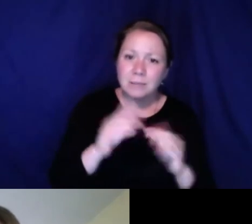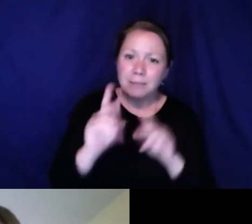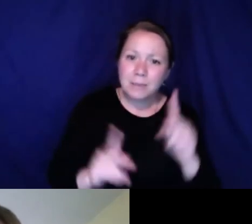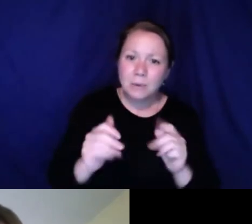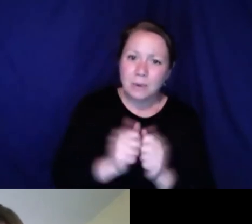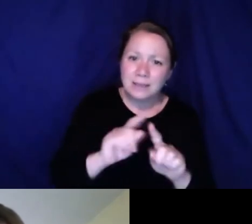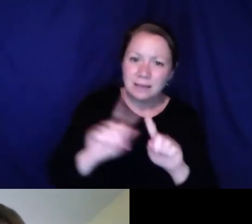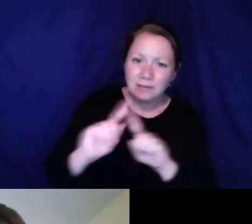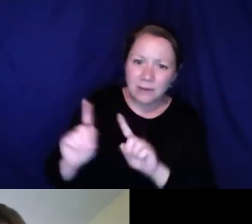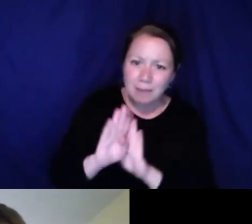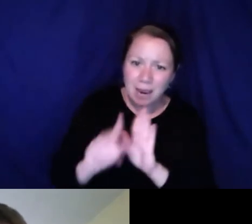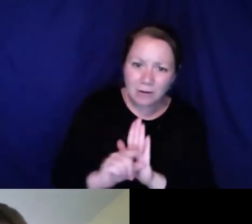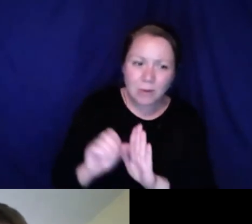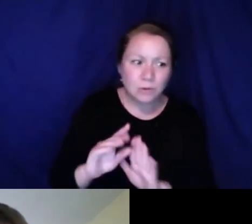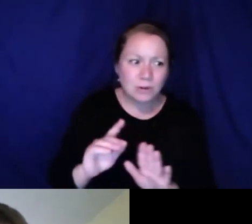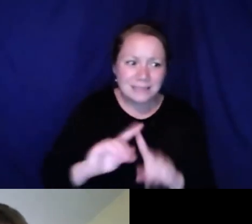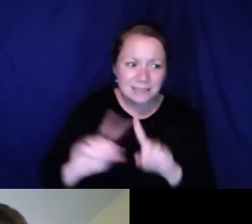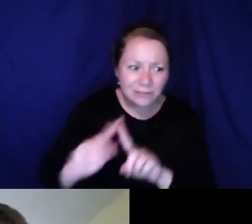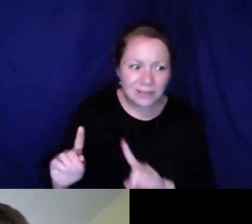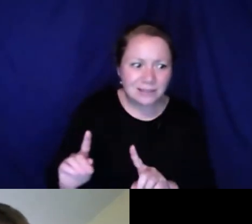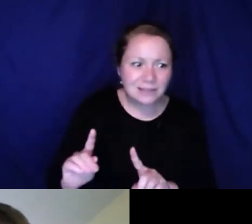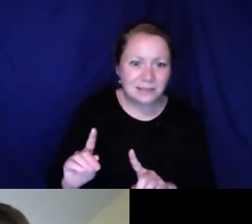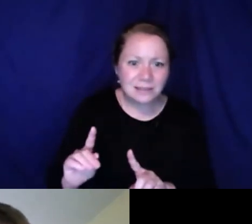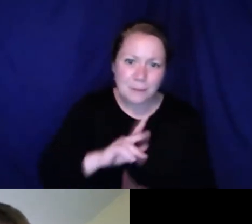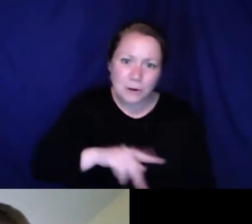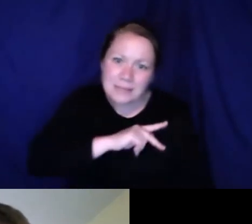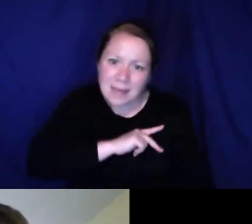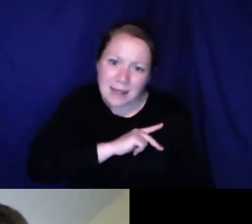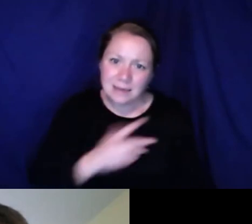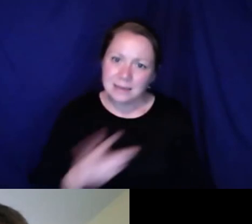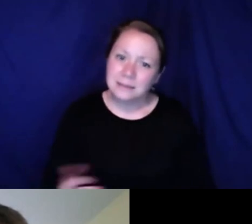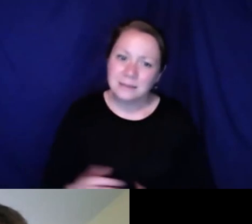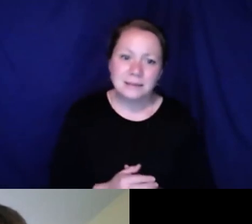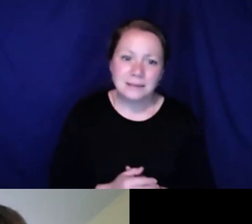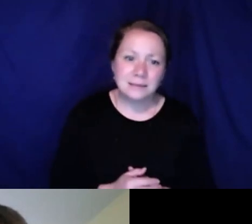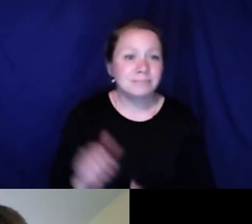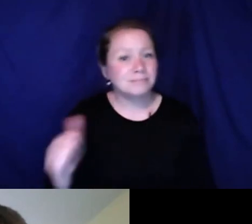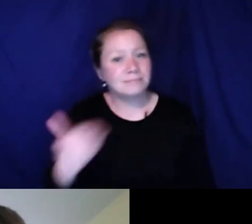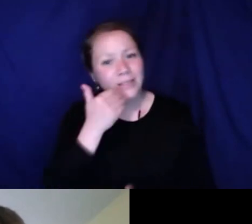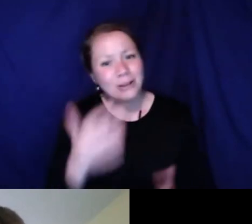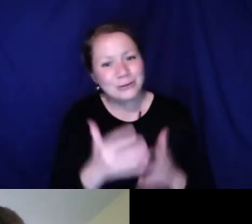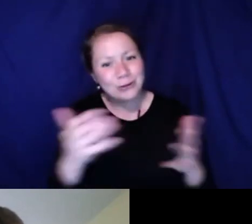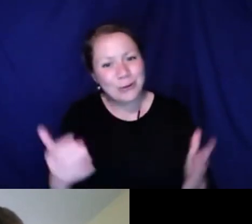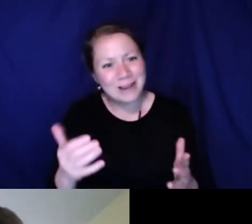There has to be more justice between people who are from different backgrounds or